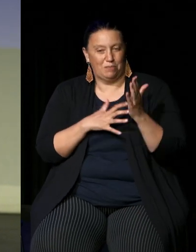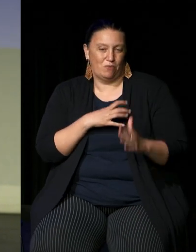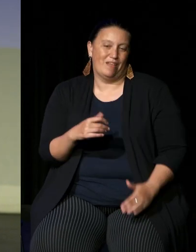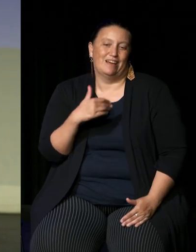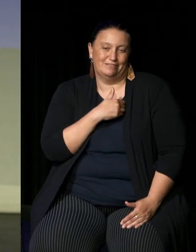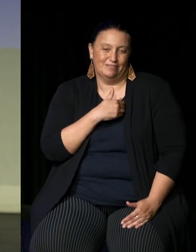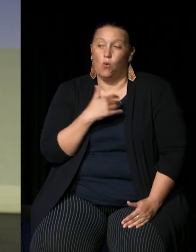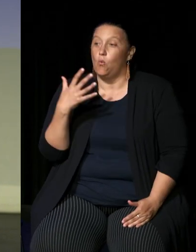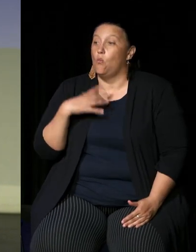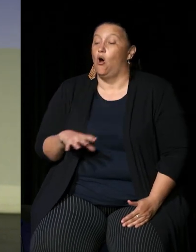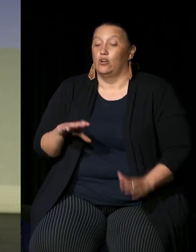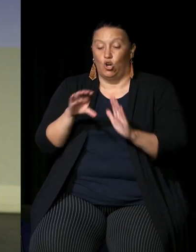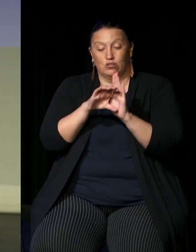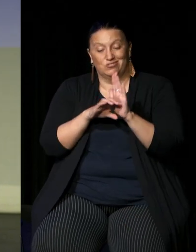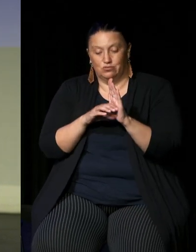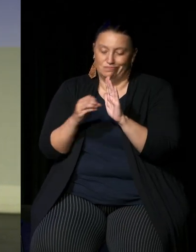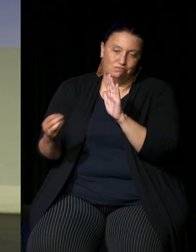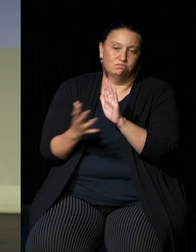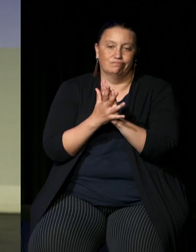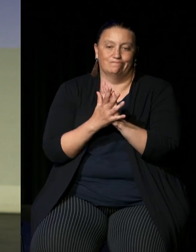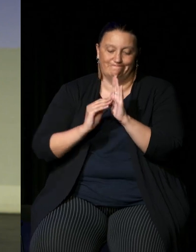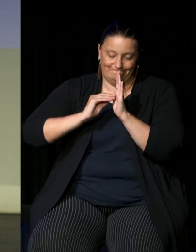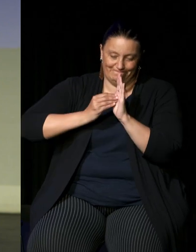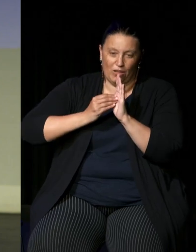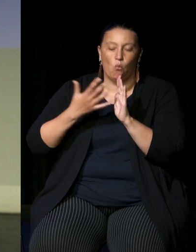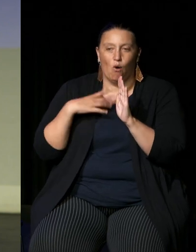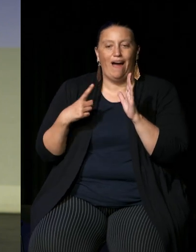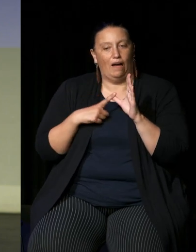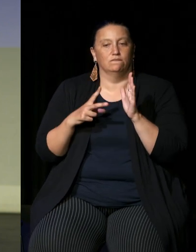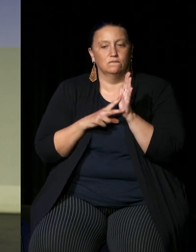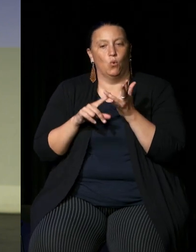constitutional enshrinement occur and that it take the form of the voice and then it has two